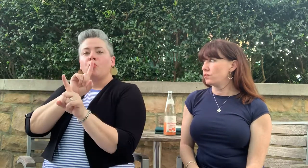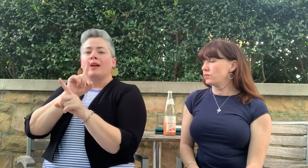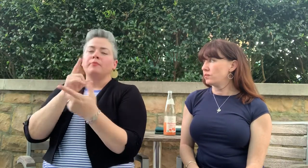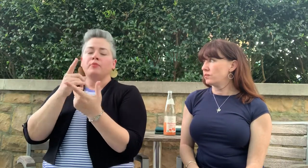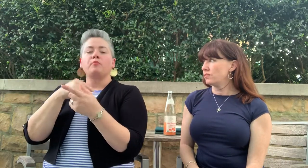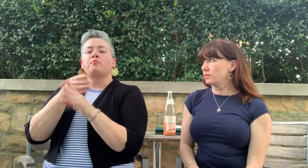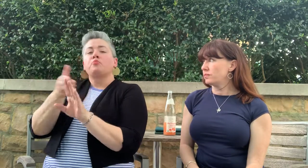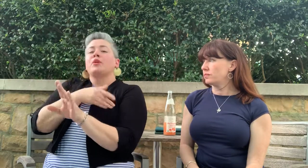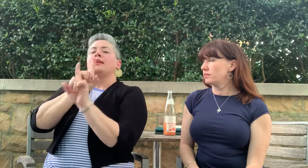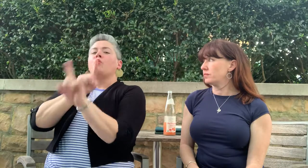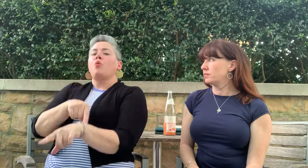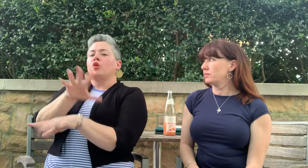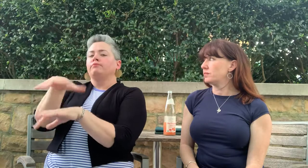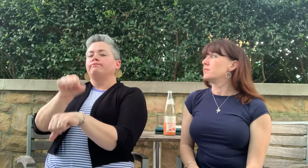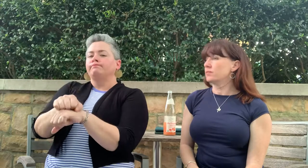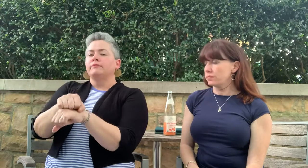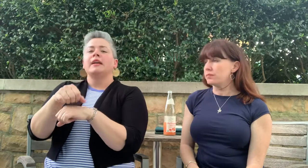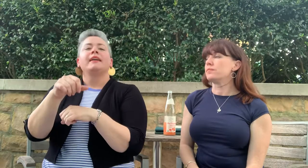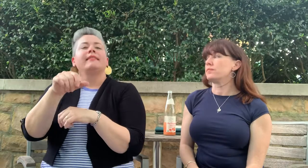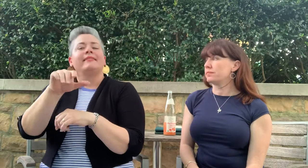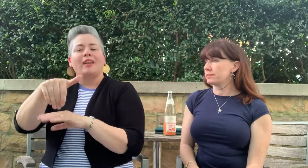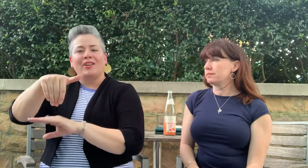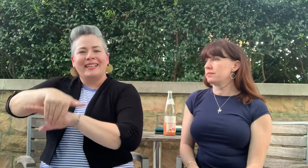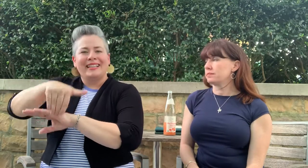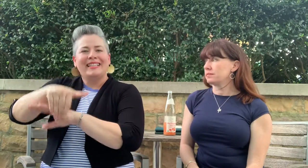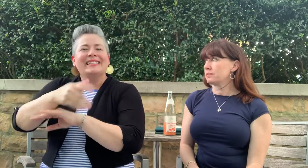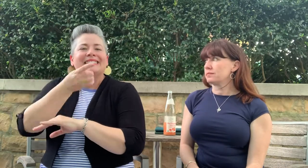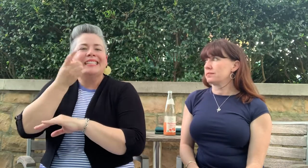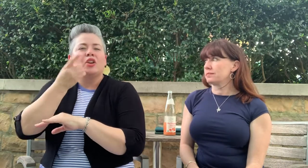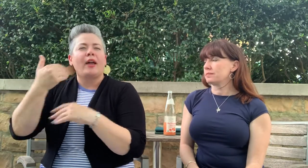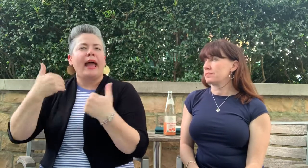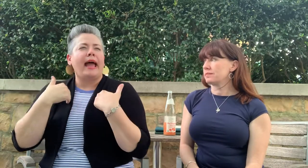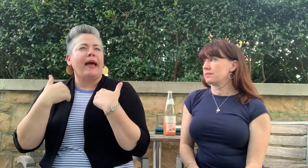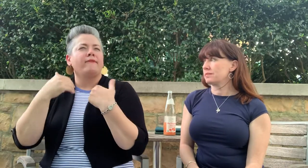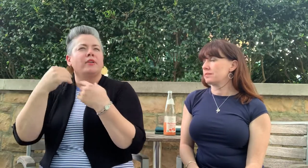a 4-course dinner when you make your BnB reservations